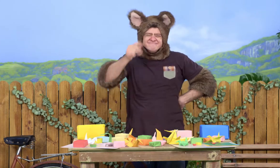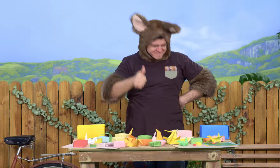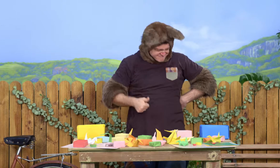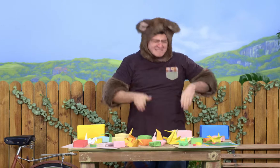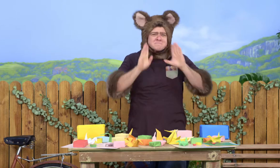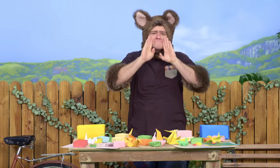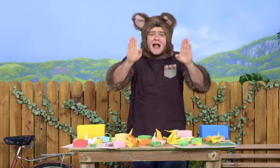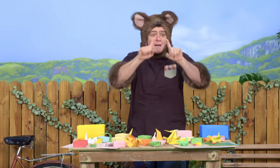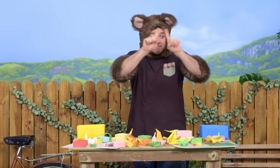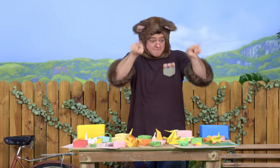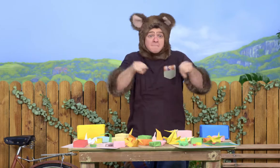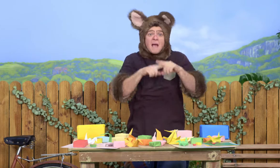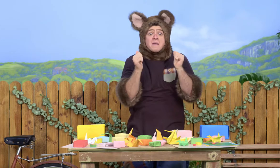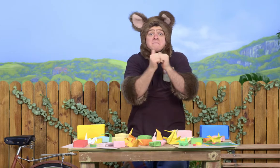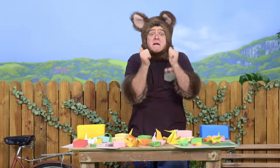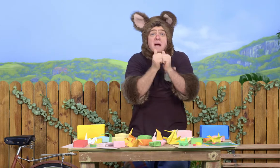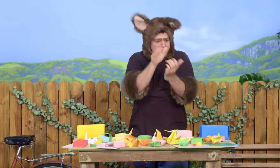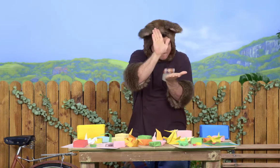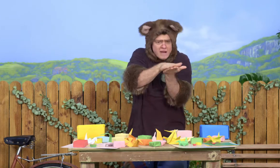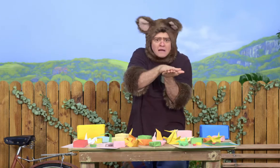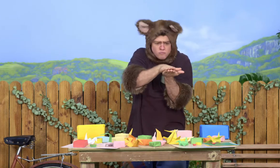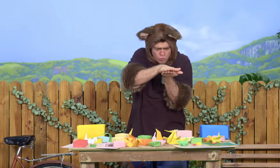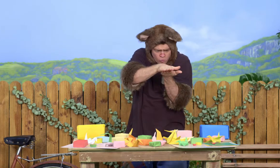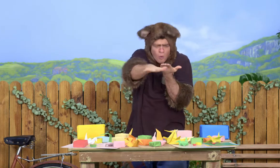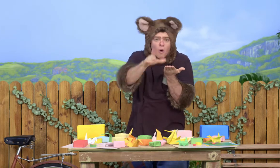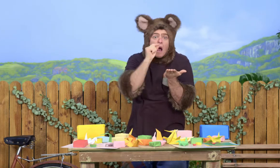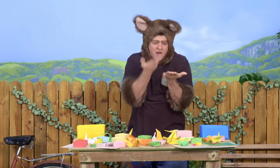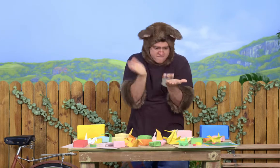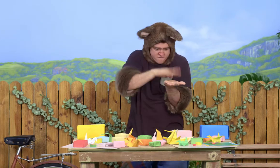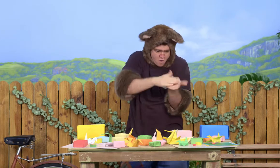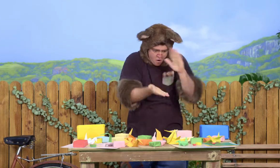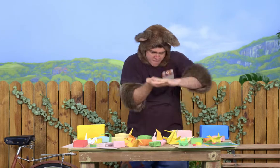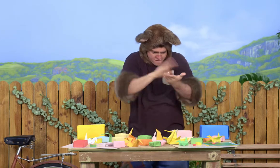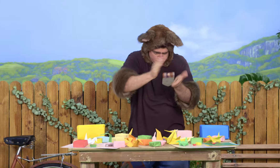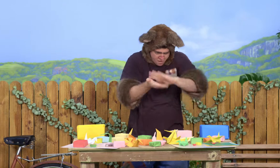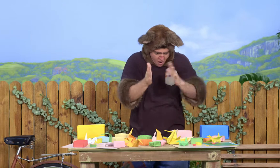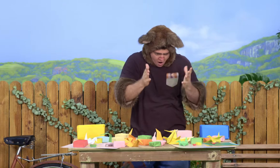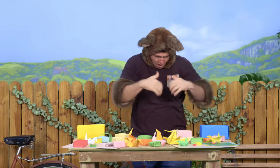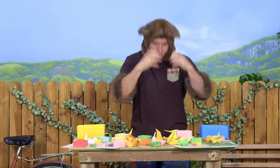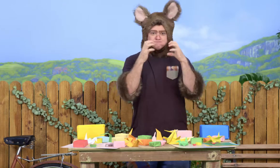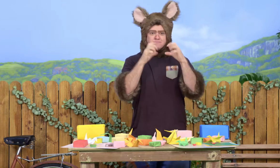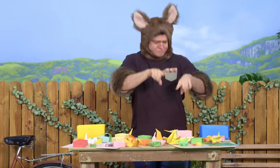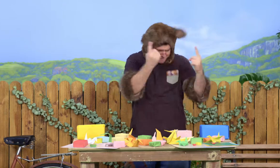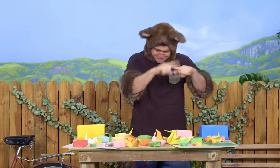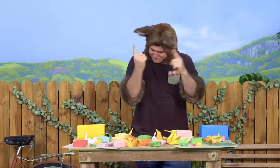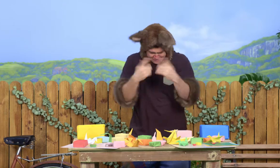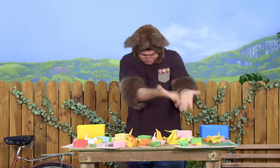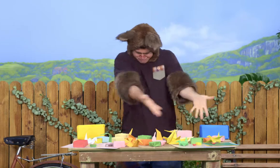Don't these look great? Isn't it amazing that a flat piece of paper can be folded to make different objects and shapes?